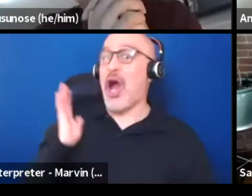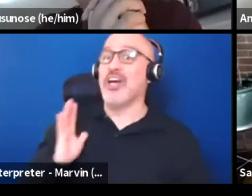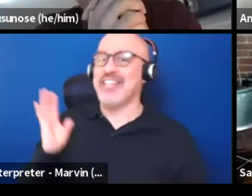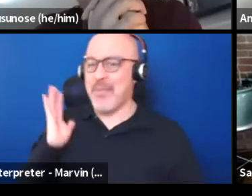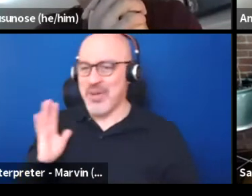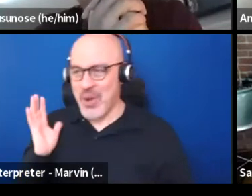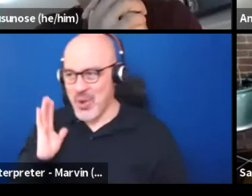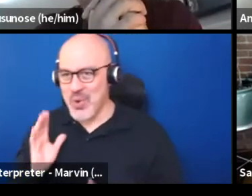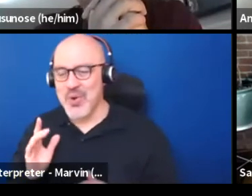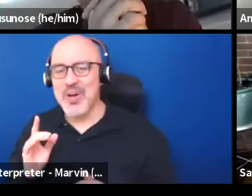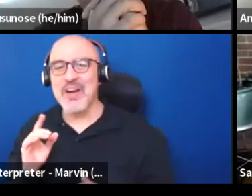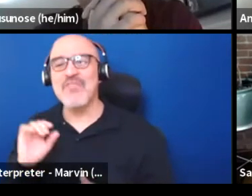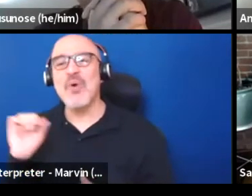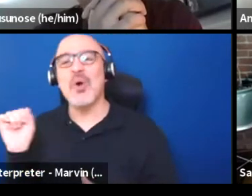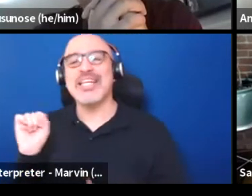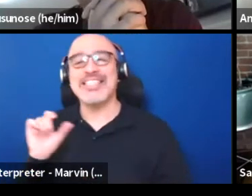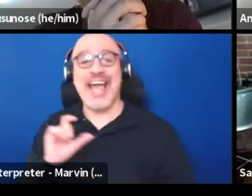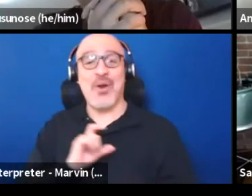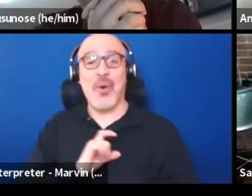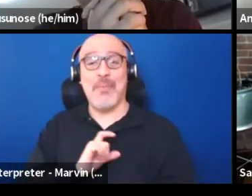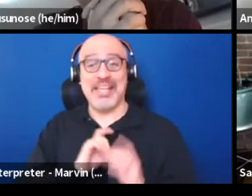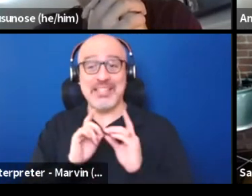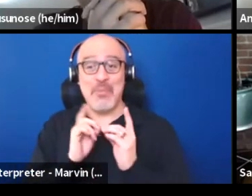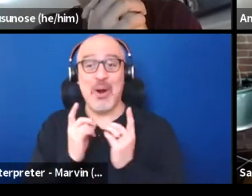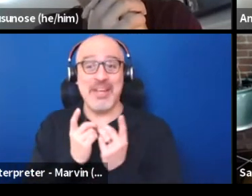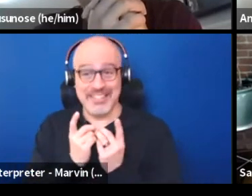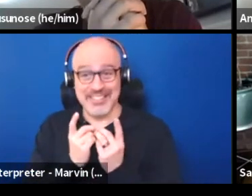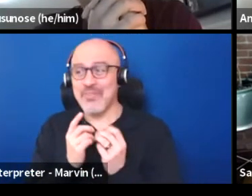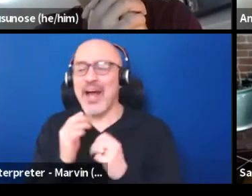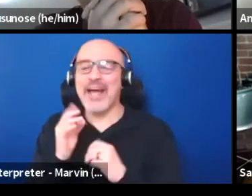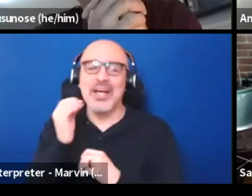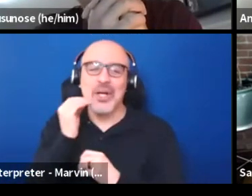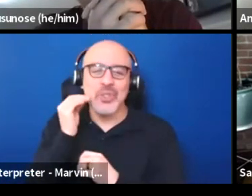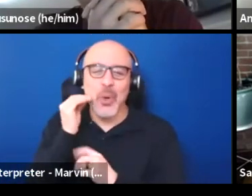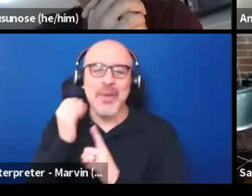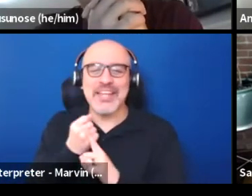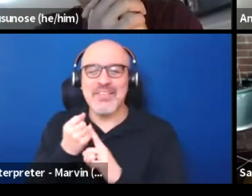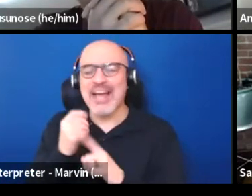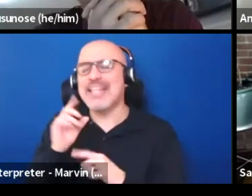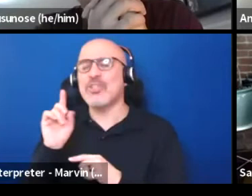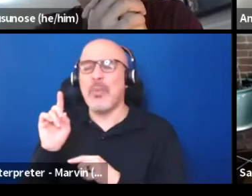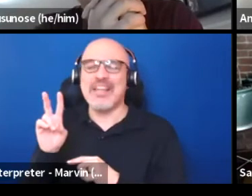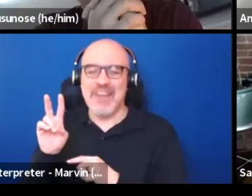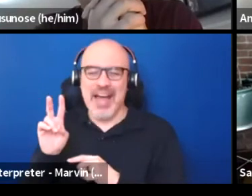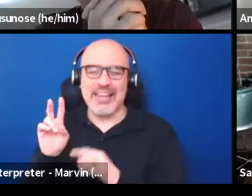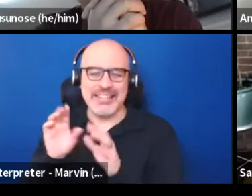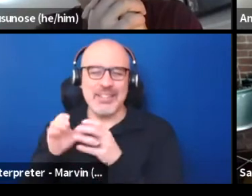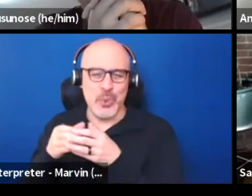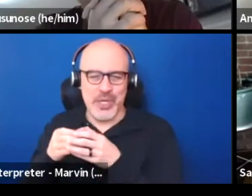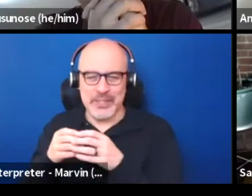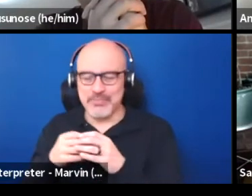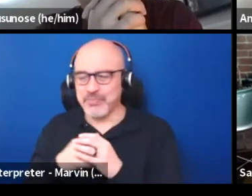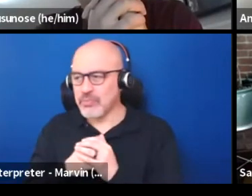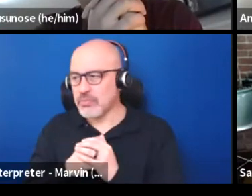for the Seattle police department, believe it or not for the Domestic Violence Unit. And we are a group of theater artists,